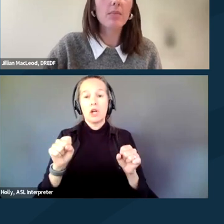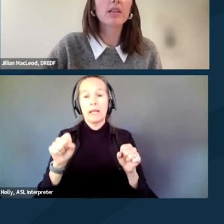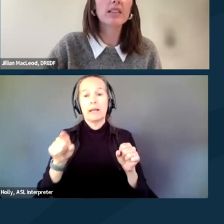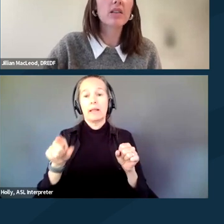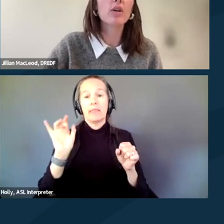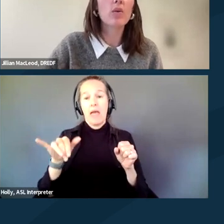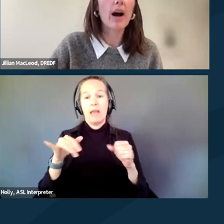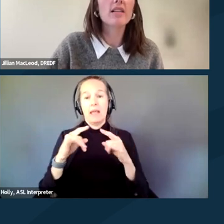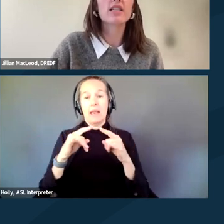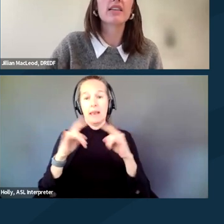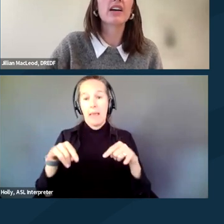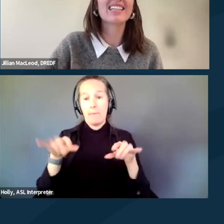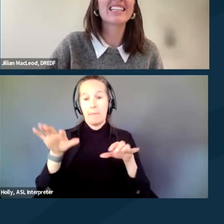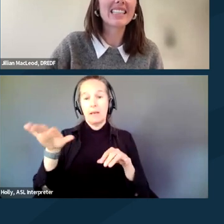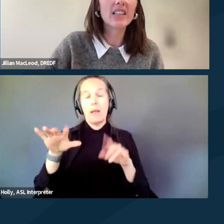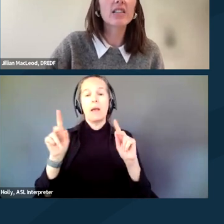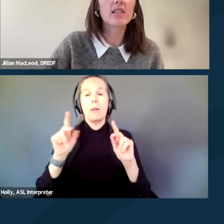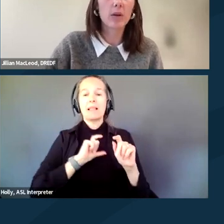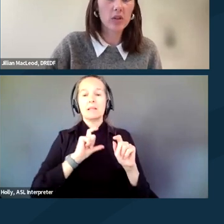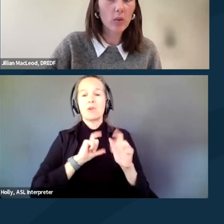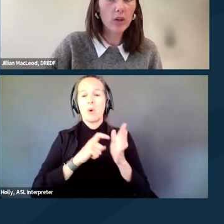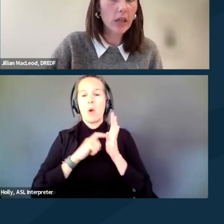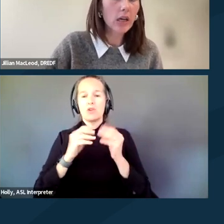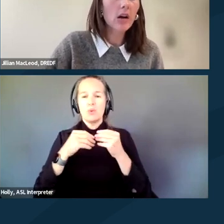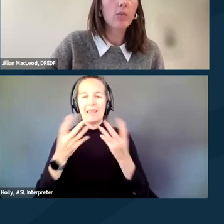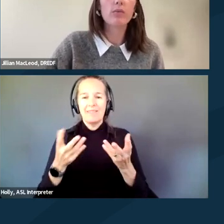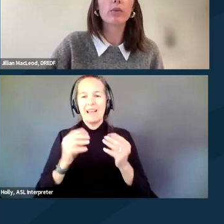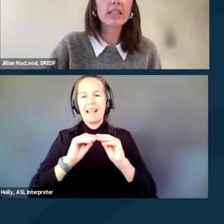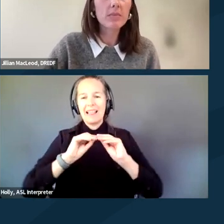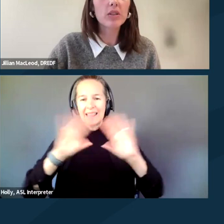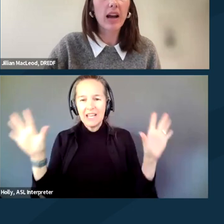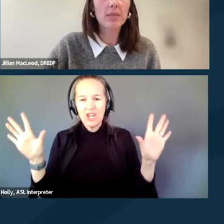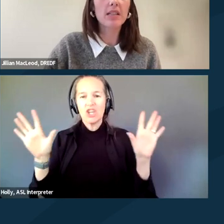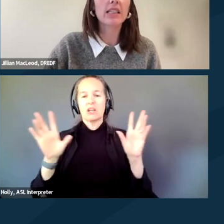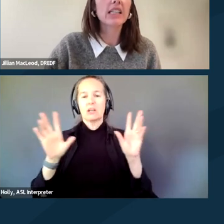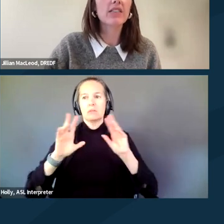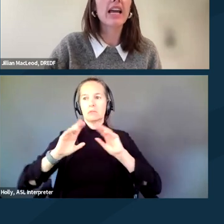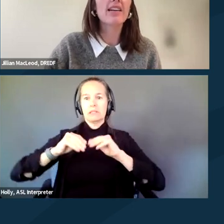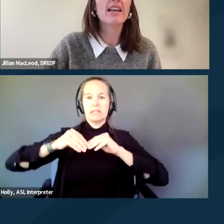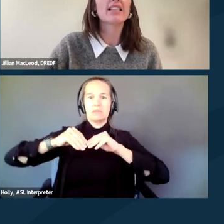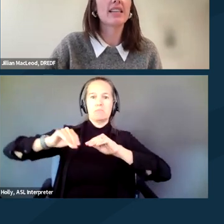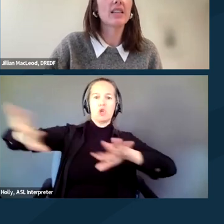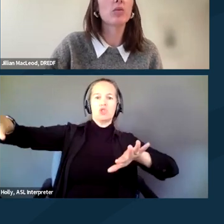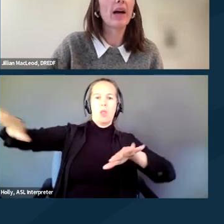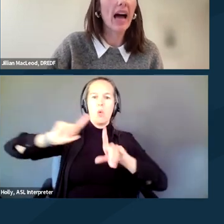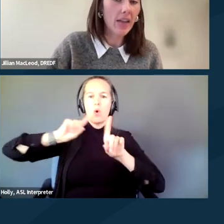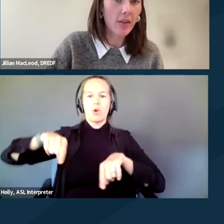the police are required to give a clear dispersal order with reasonable time to leave and an accessible path,